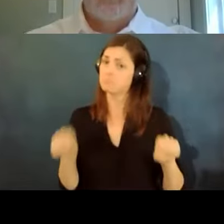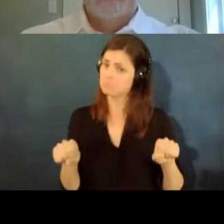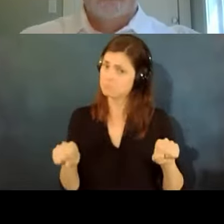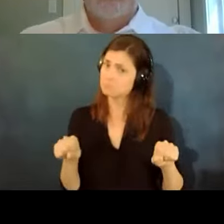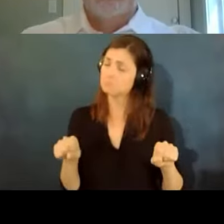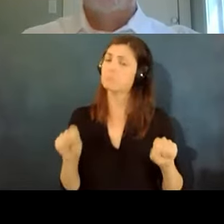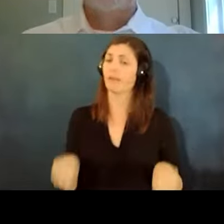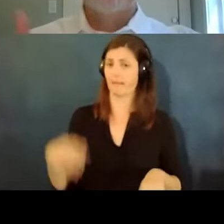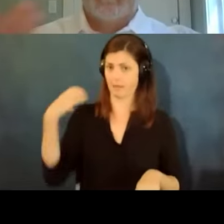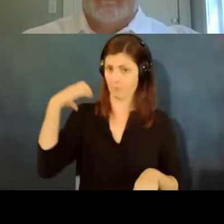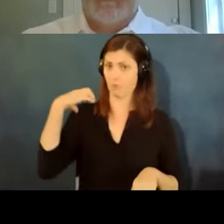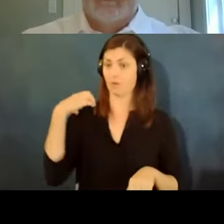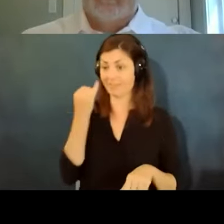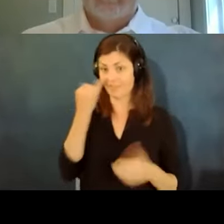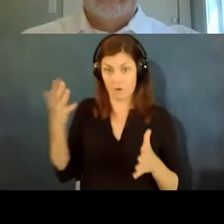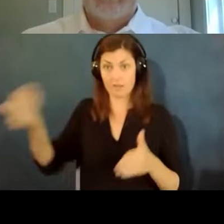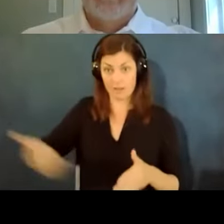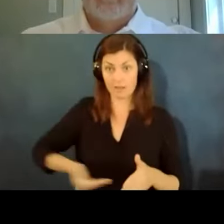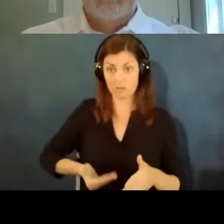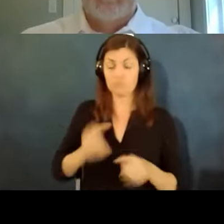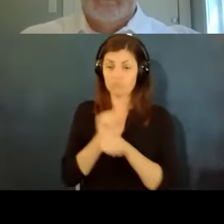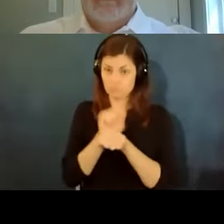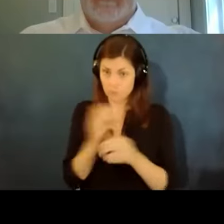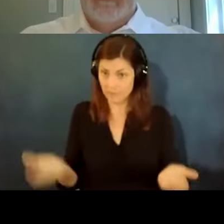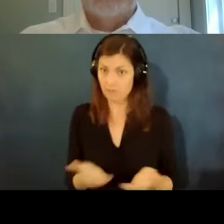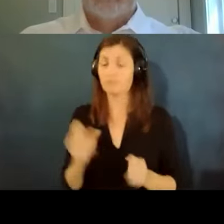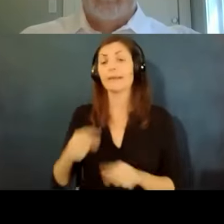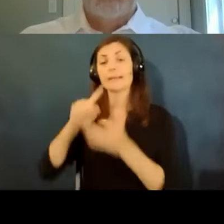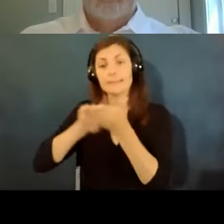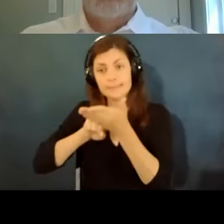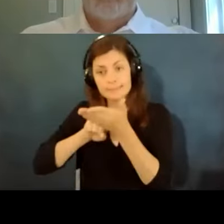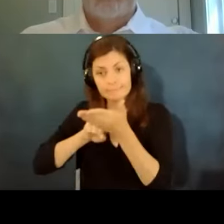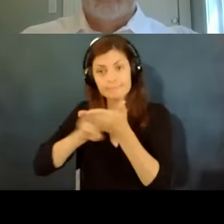employees is as i mentioned taking the temperature asking about known symptoms